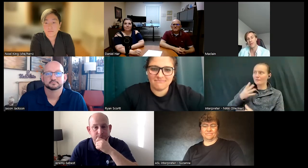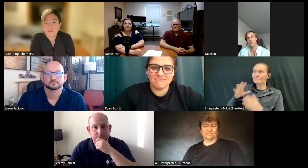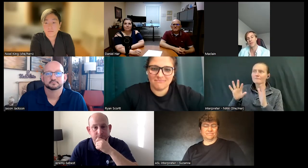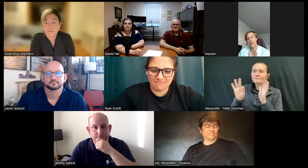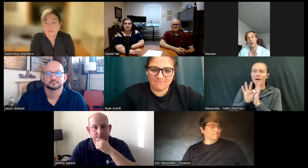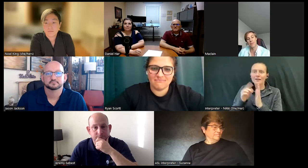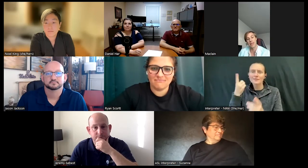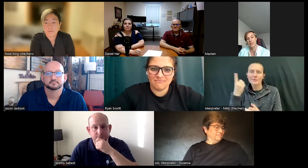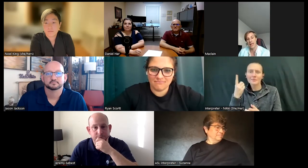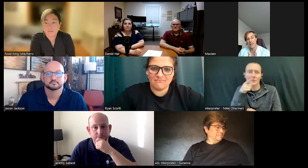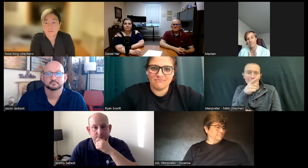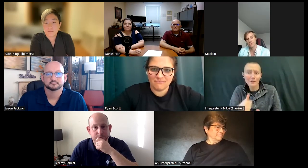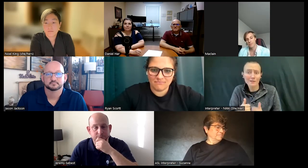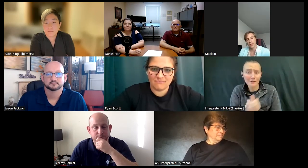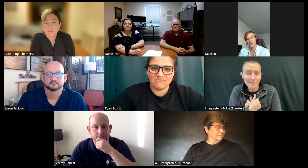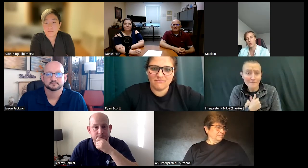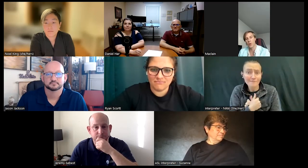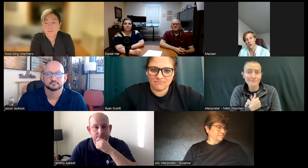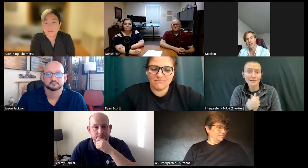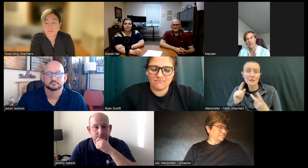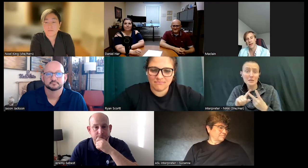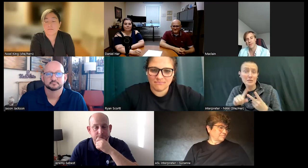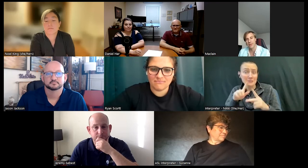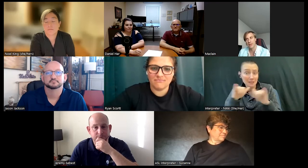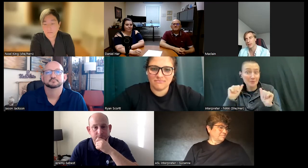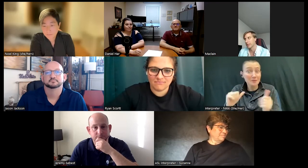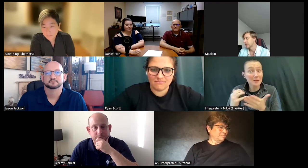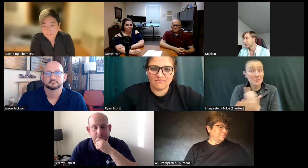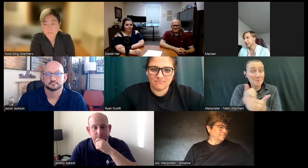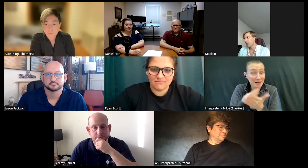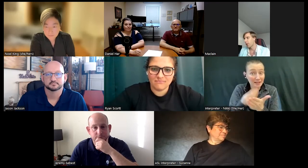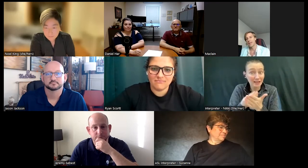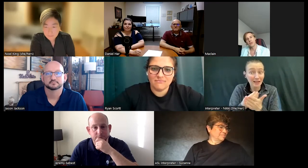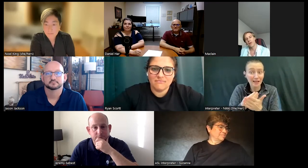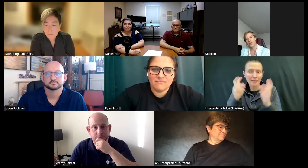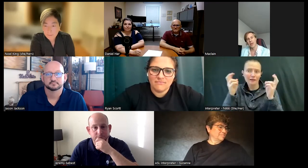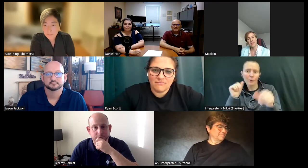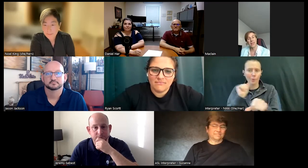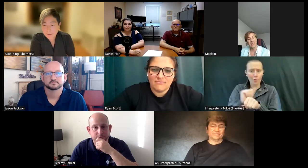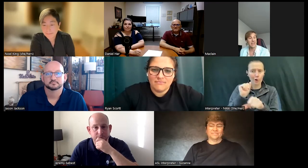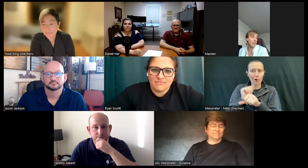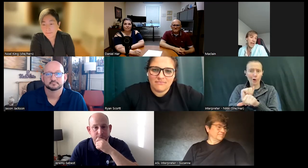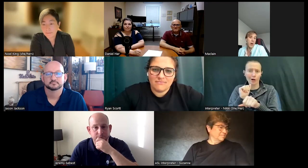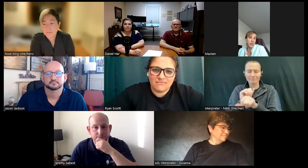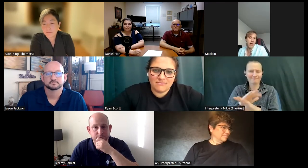love and just find a way to make money at it and you won't work a day in your life and you know I get to do a lot of crazy things I get to hang out with a